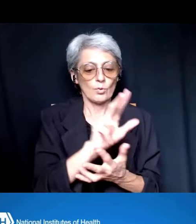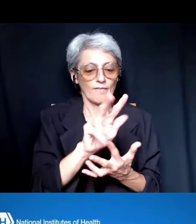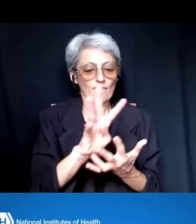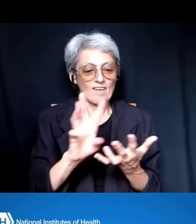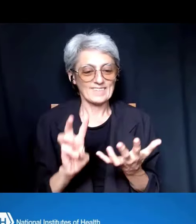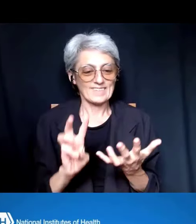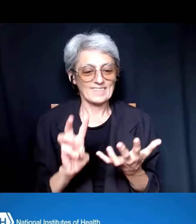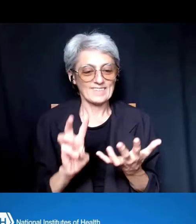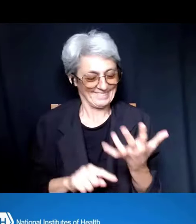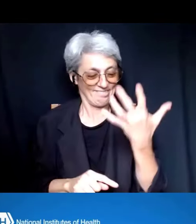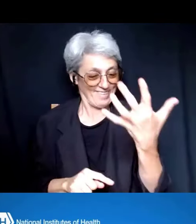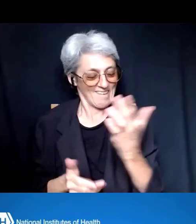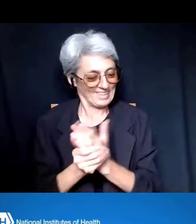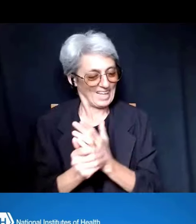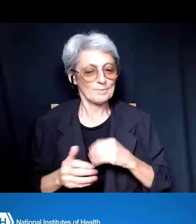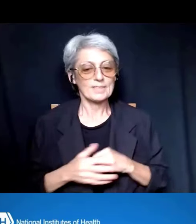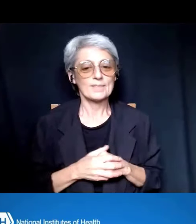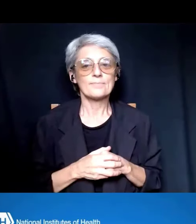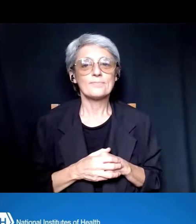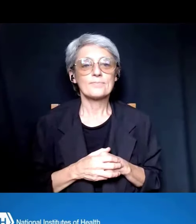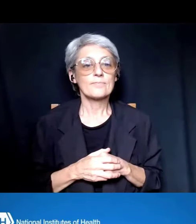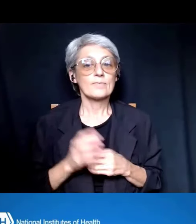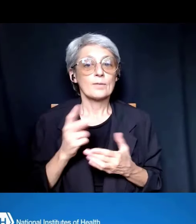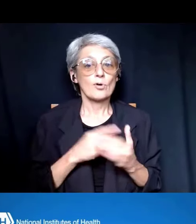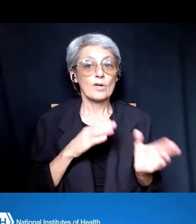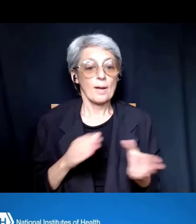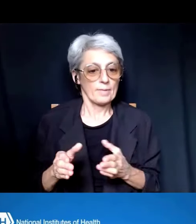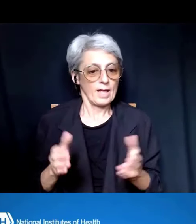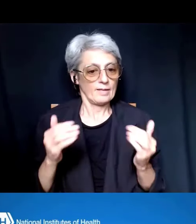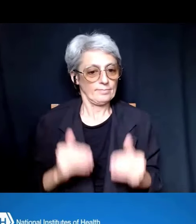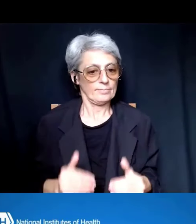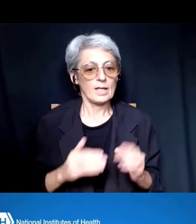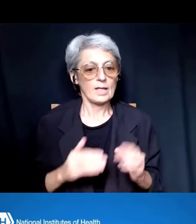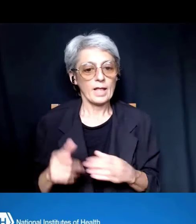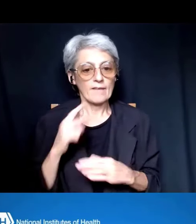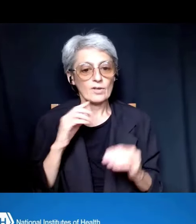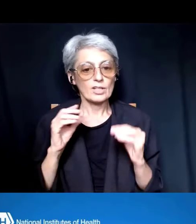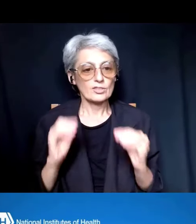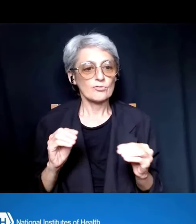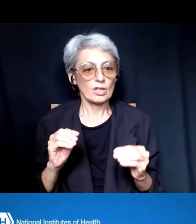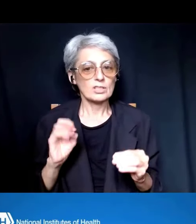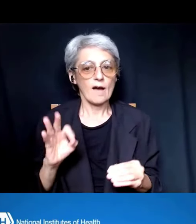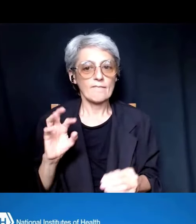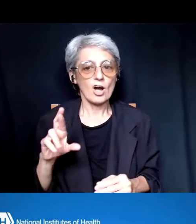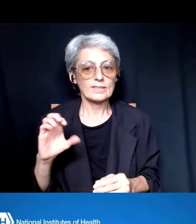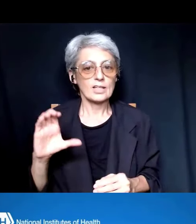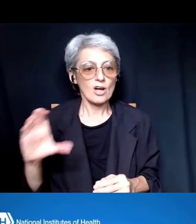But there is the program plan and the plans for instruction RCR, methods to enhance reproducibility,